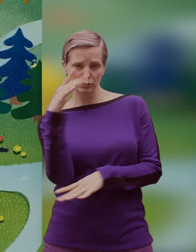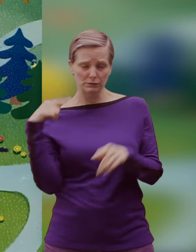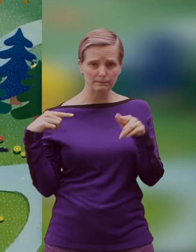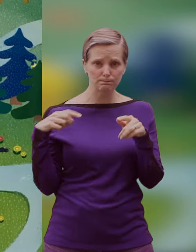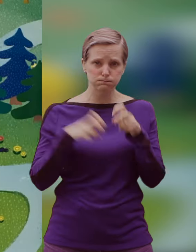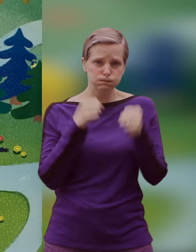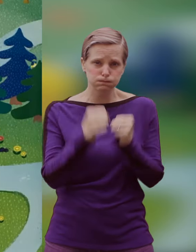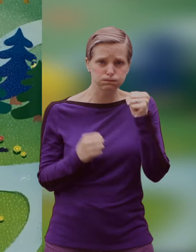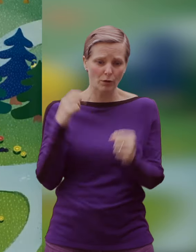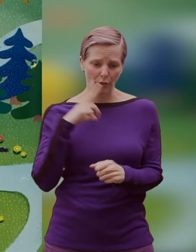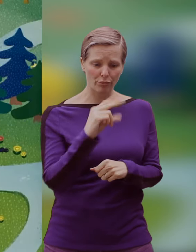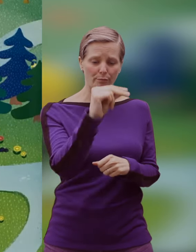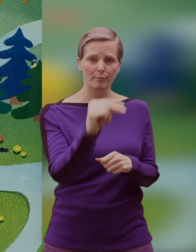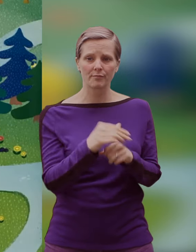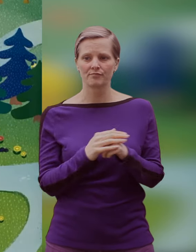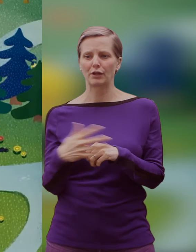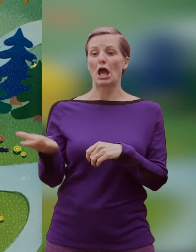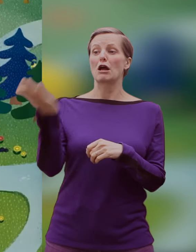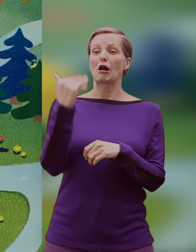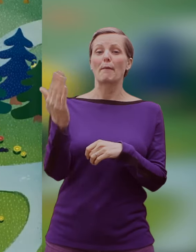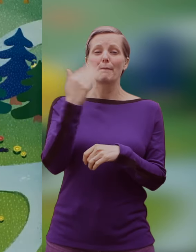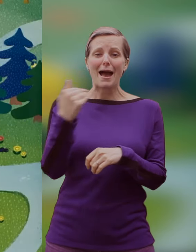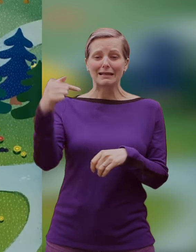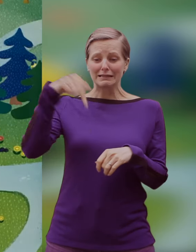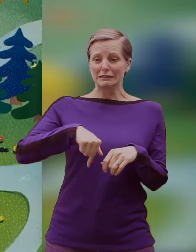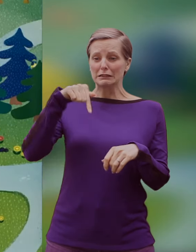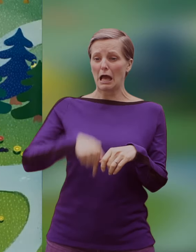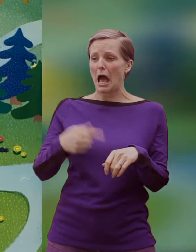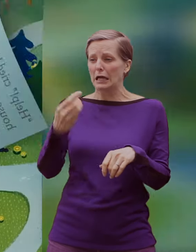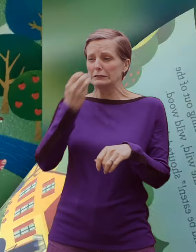Come back here and be eaten shouted the wolf.